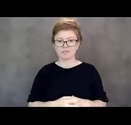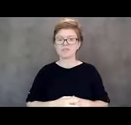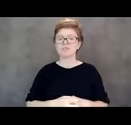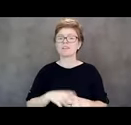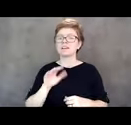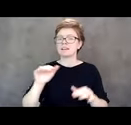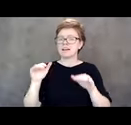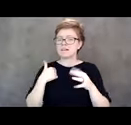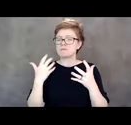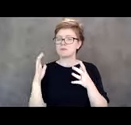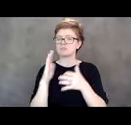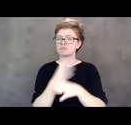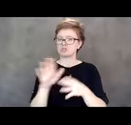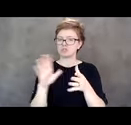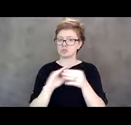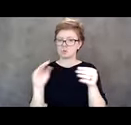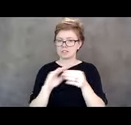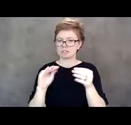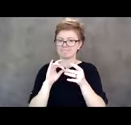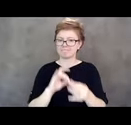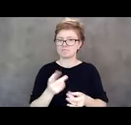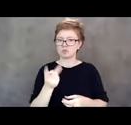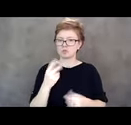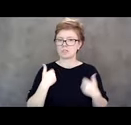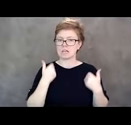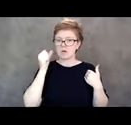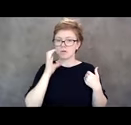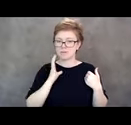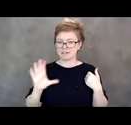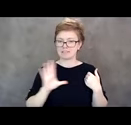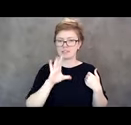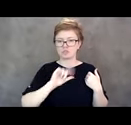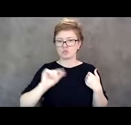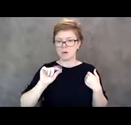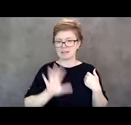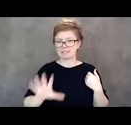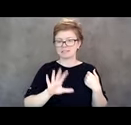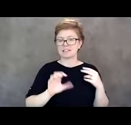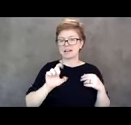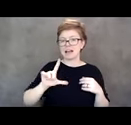about two young women in their 20s, Ellie and Anna. Ellie is my daughter,